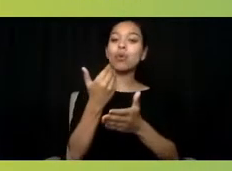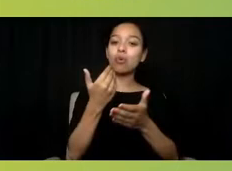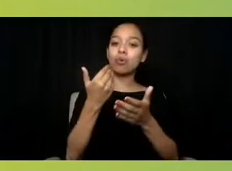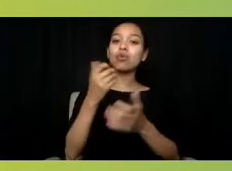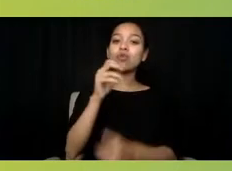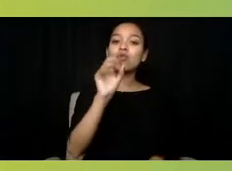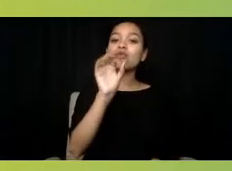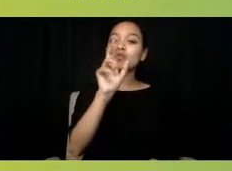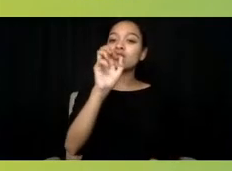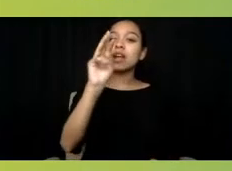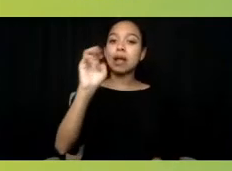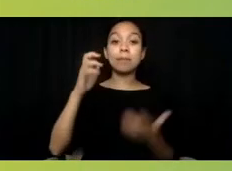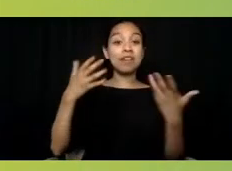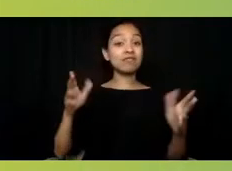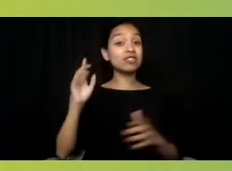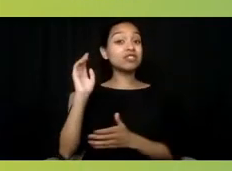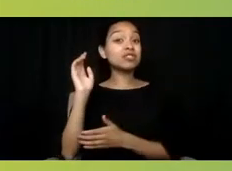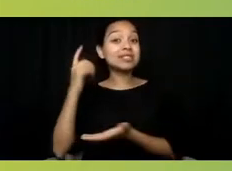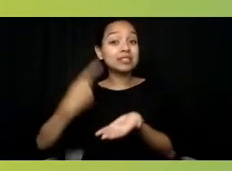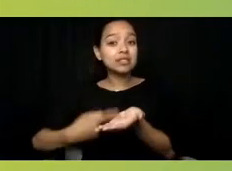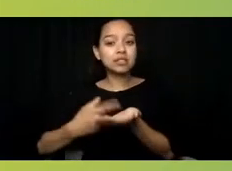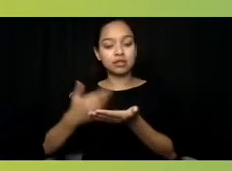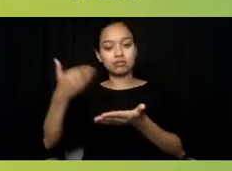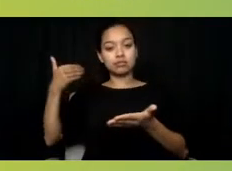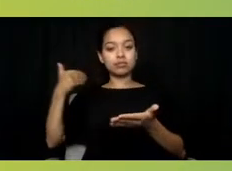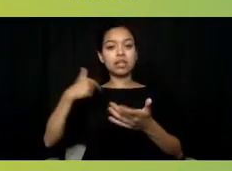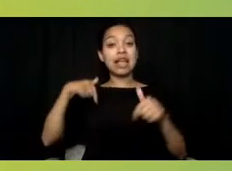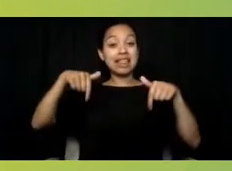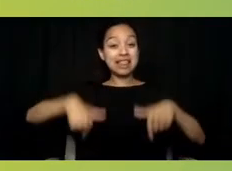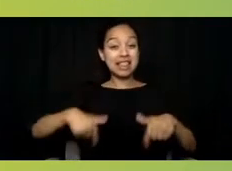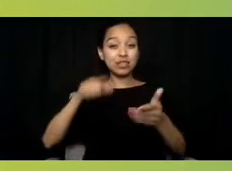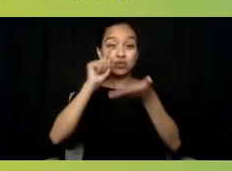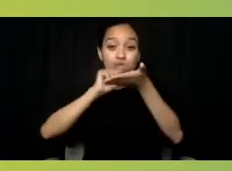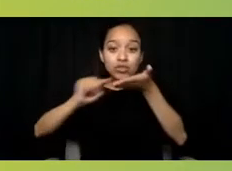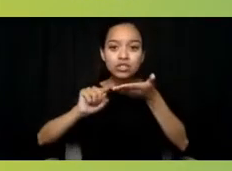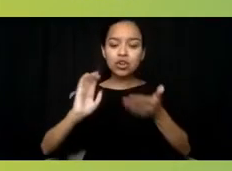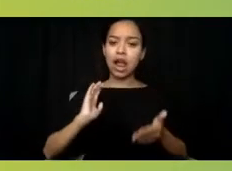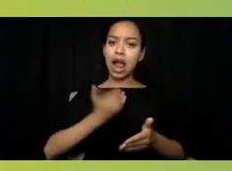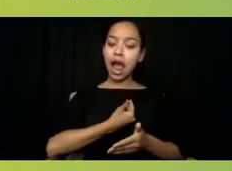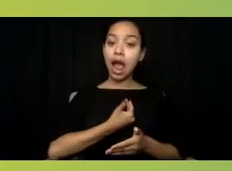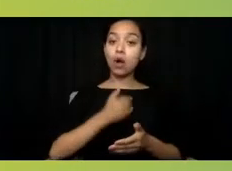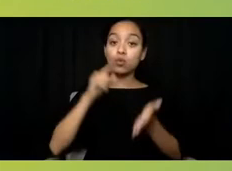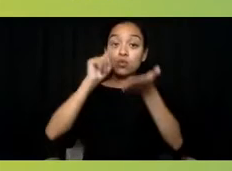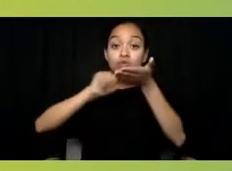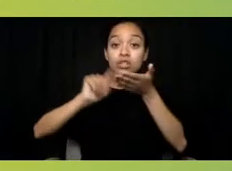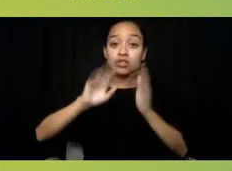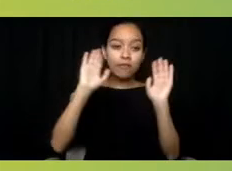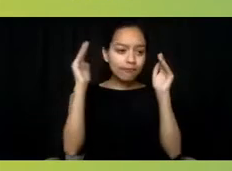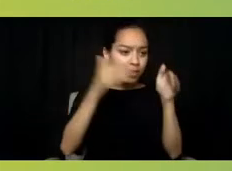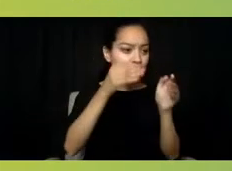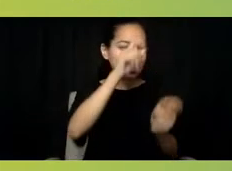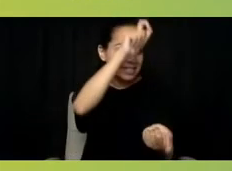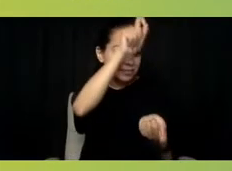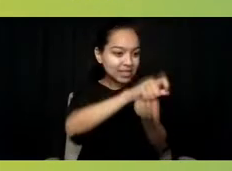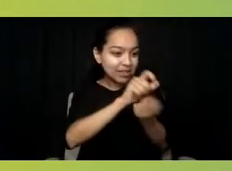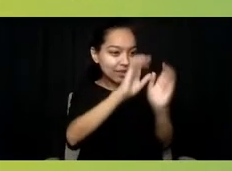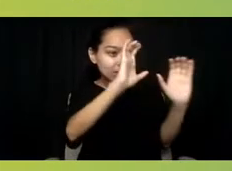In this policy brief, our research identified specific populations that need to be prioritized with 988